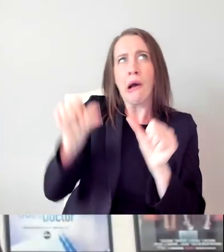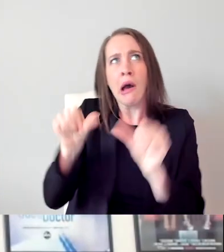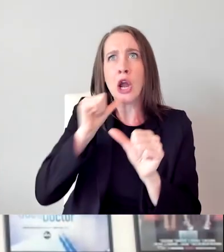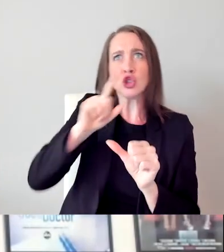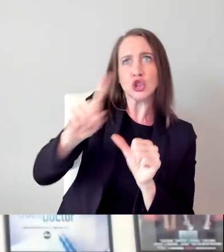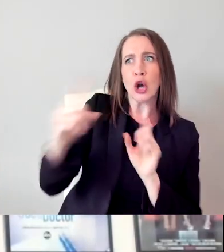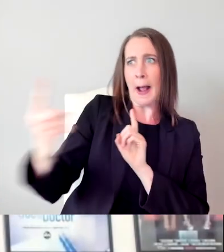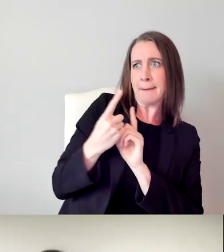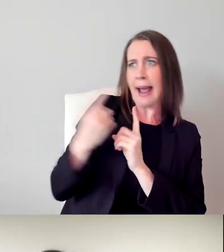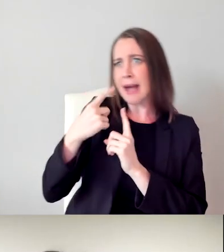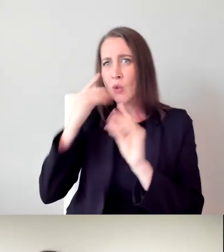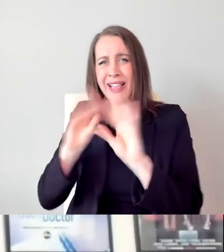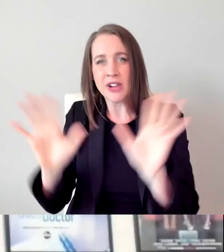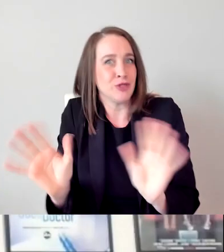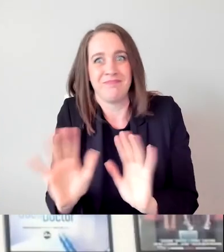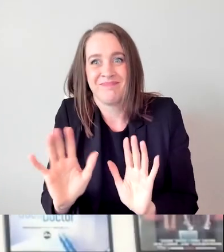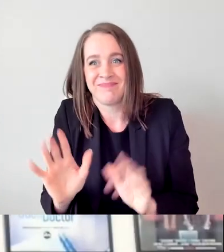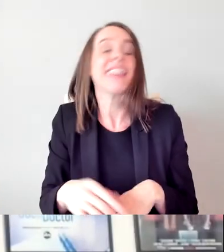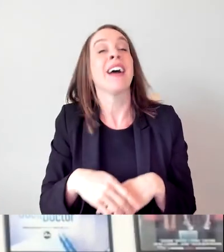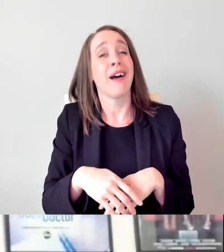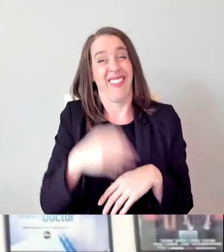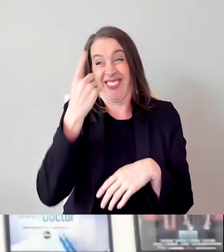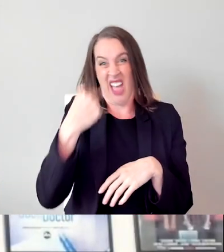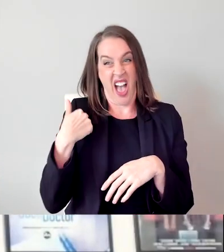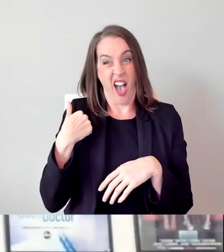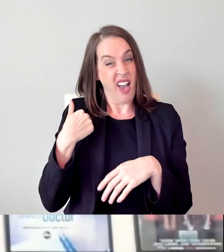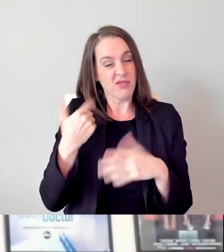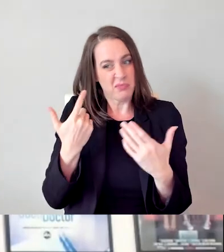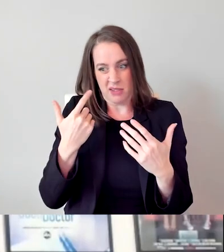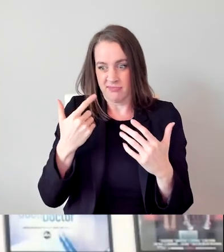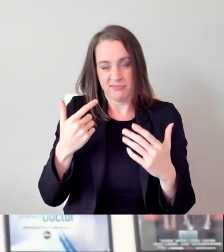been doing this my entire life. The ways that we're describing what we need to see